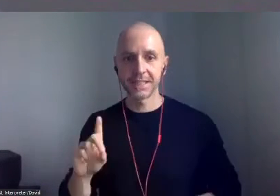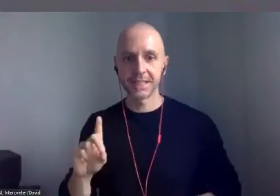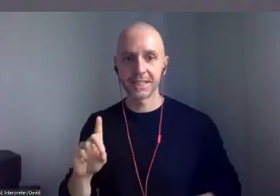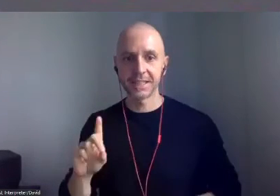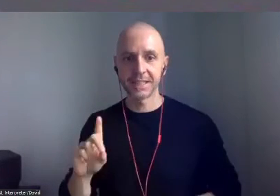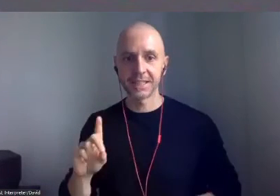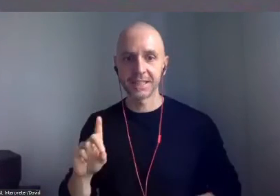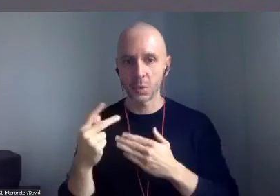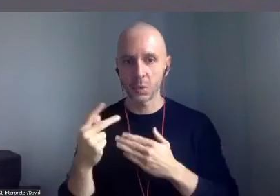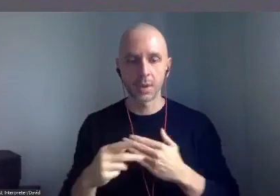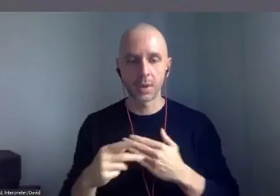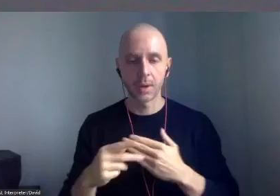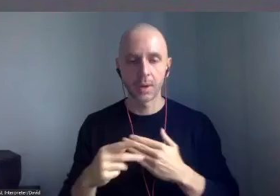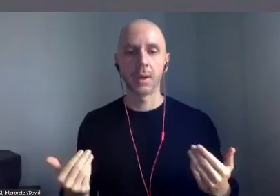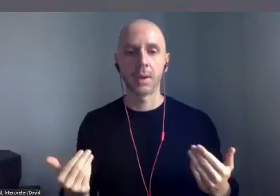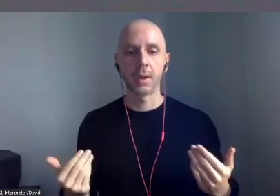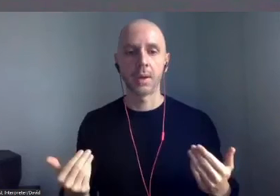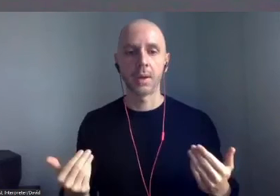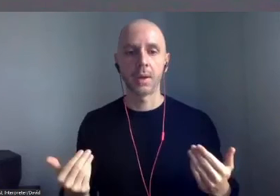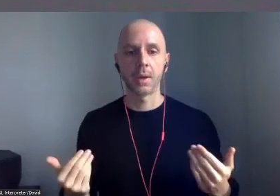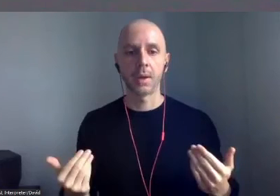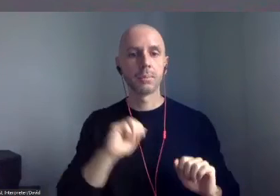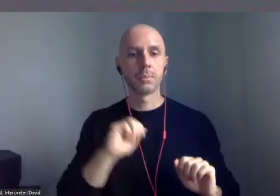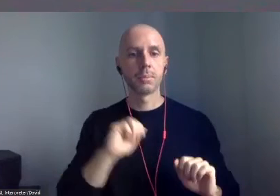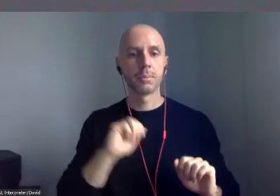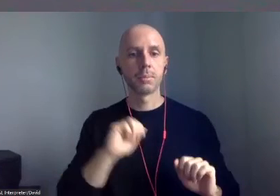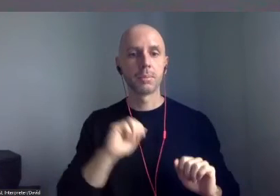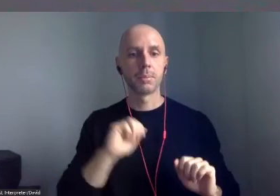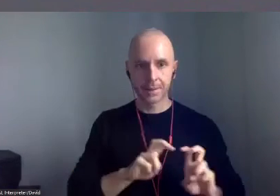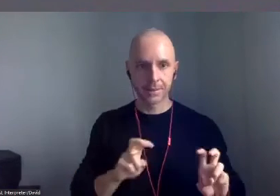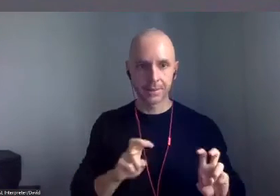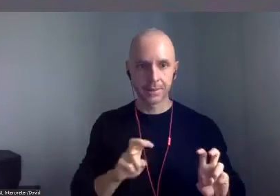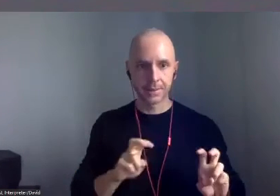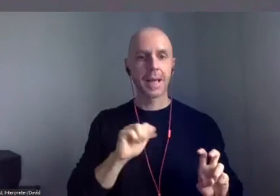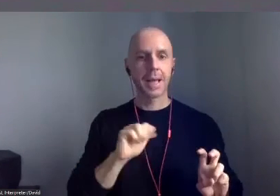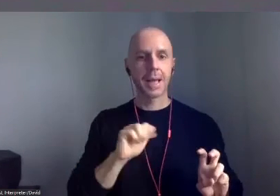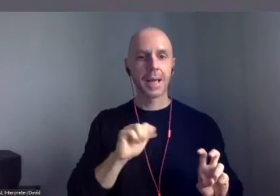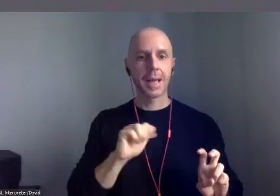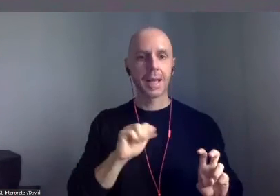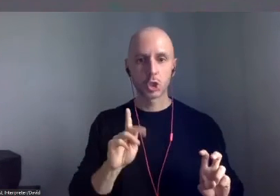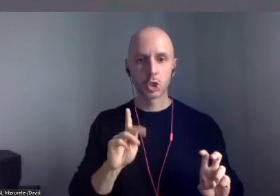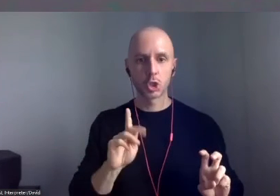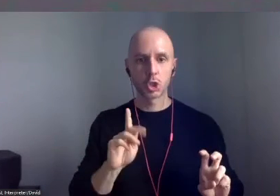from Allen Turner; a panel, Native Realities in AR, XR, and VR; Tech Talk Circle: